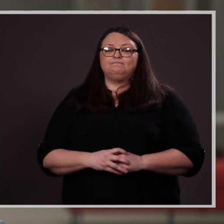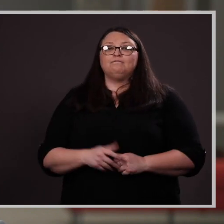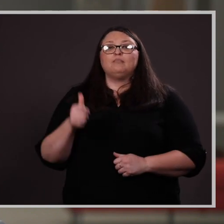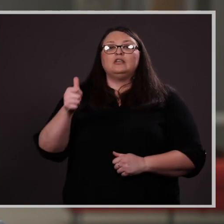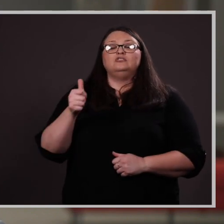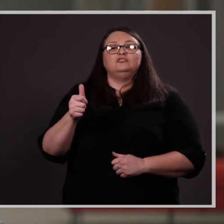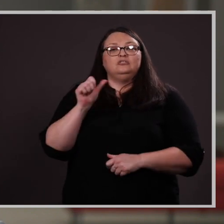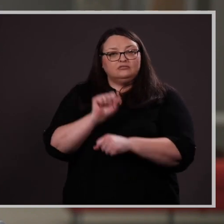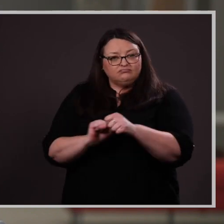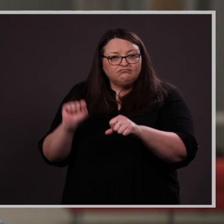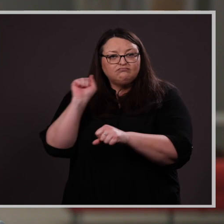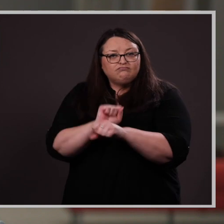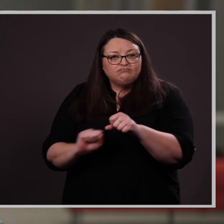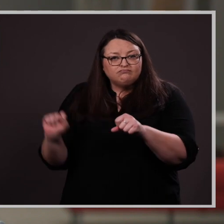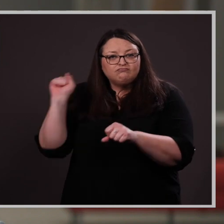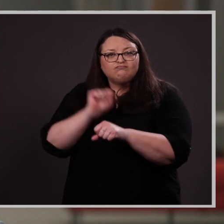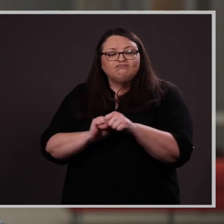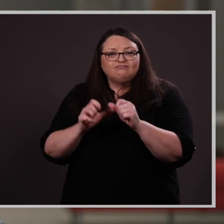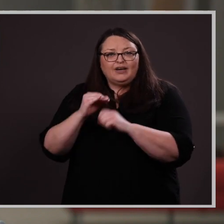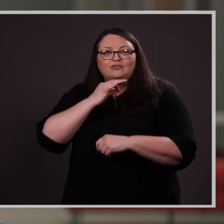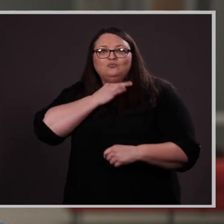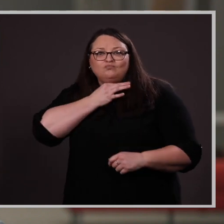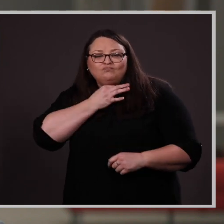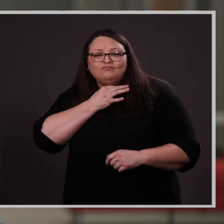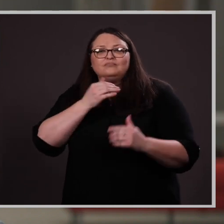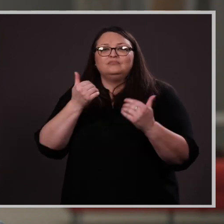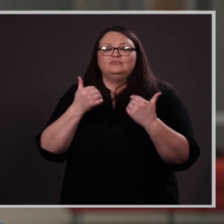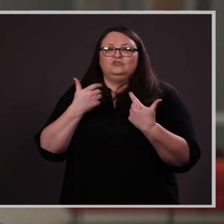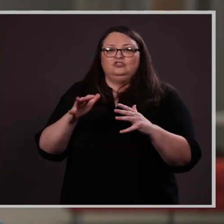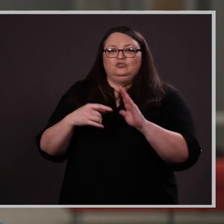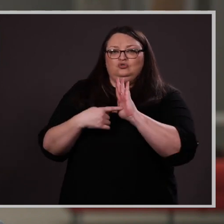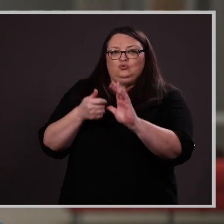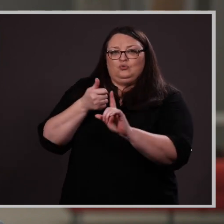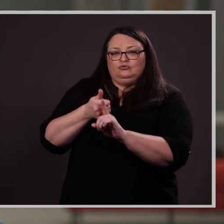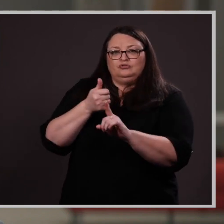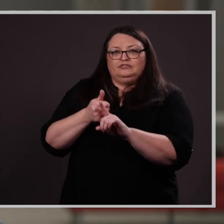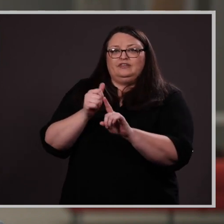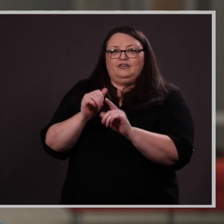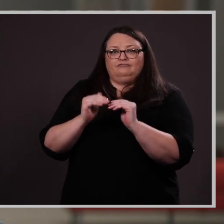She is hard-working and inquisitive and has distinguished herself academically in challenging